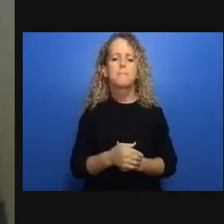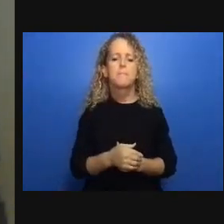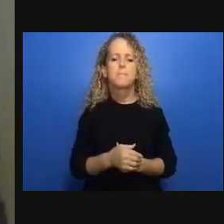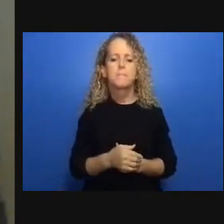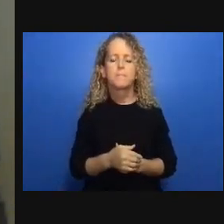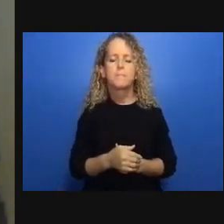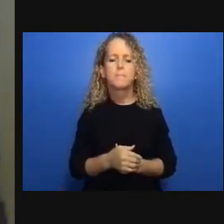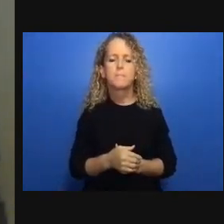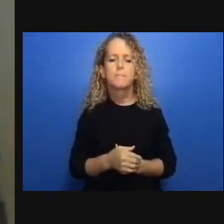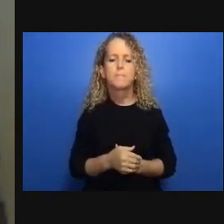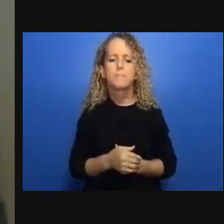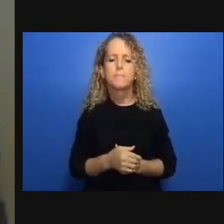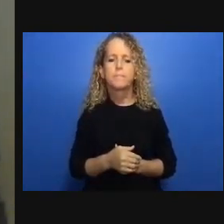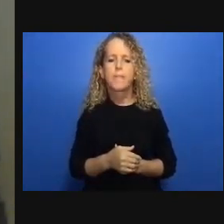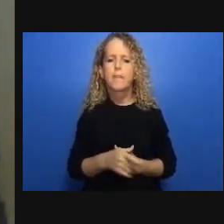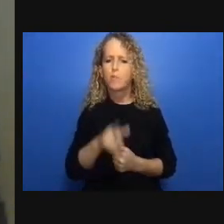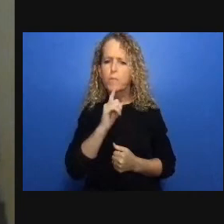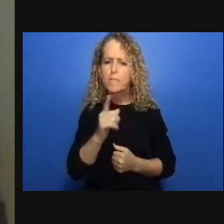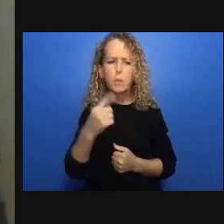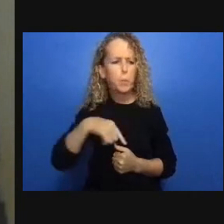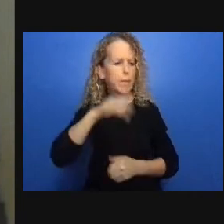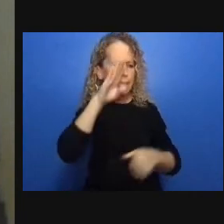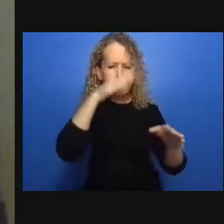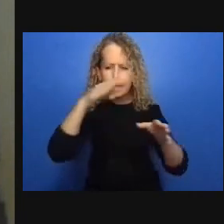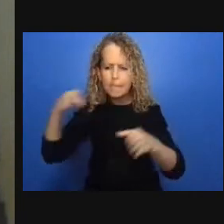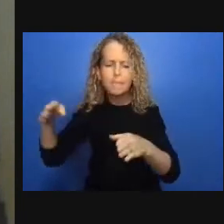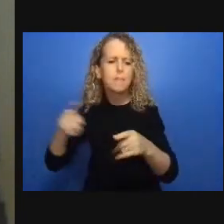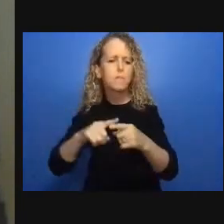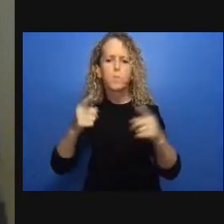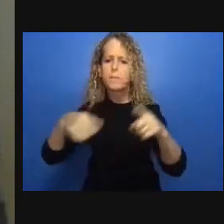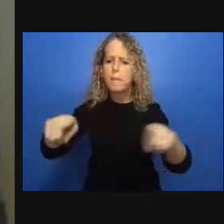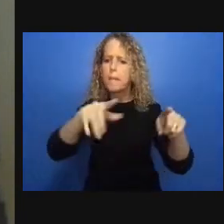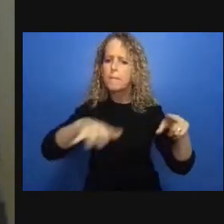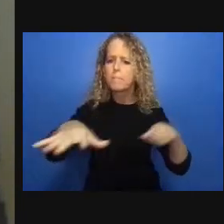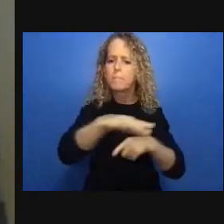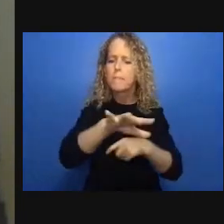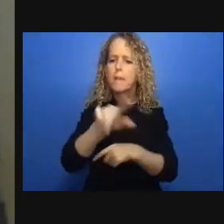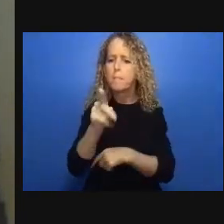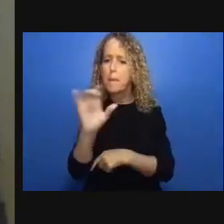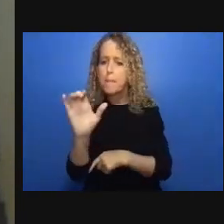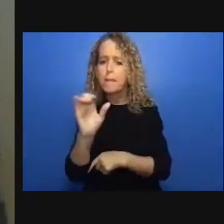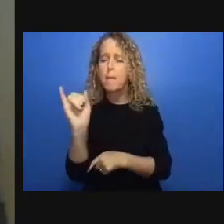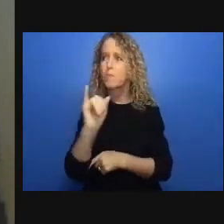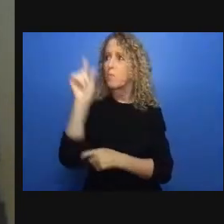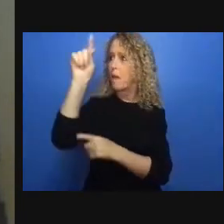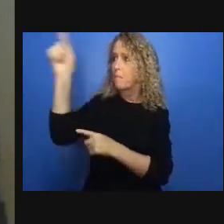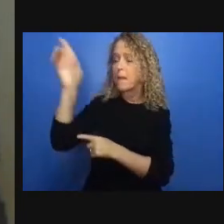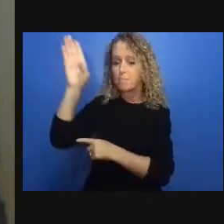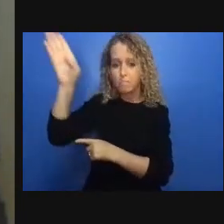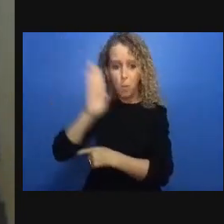and perhaps unsurprisingly but non nonetheless particularly tragic was the fact that indigenous